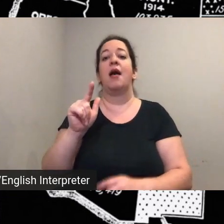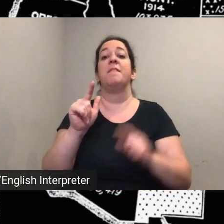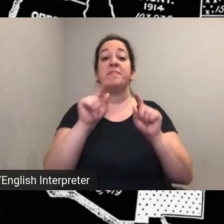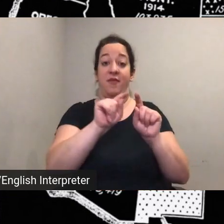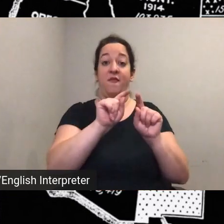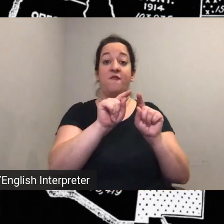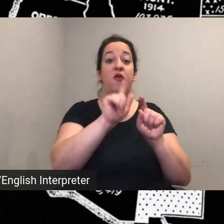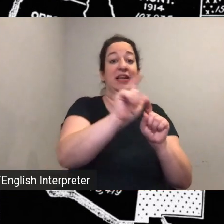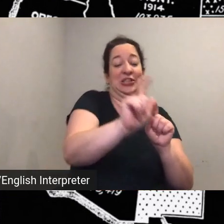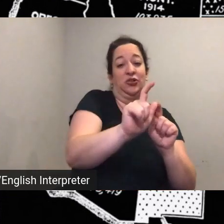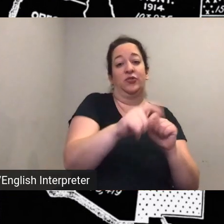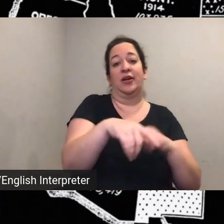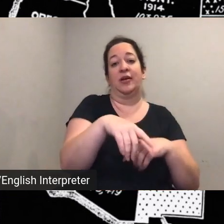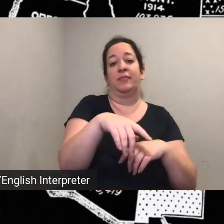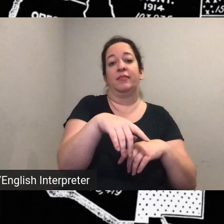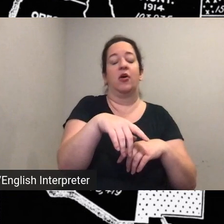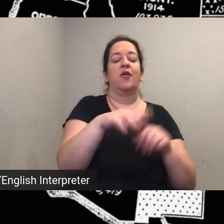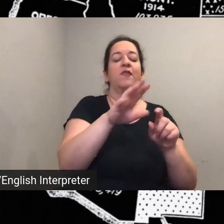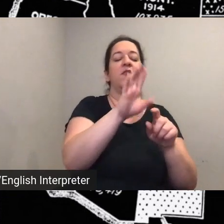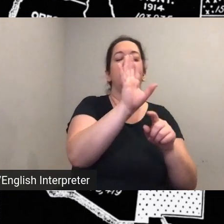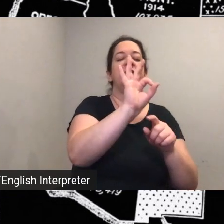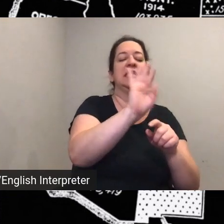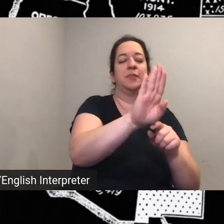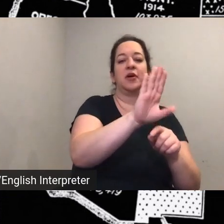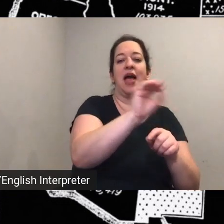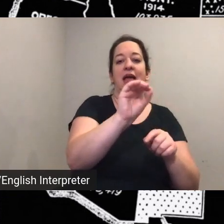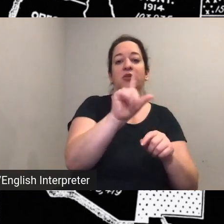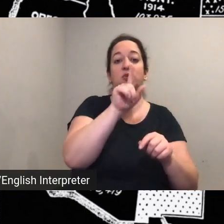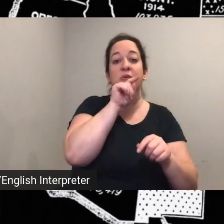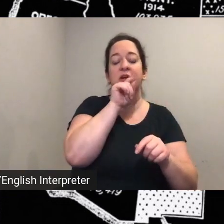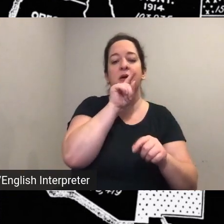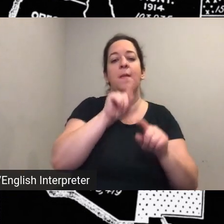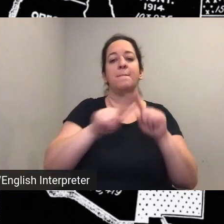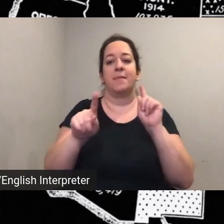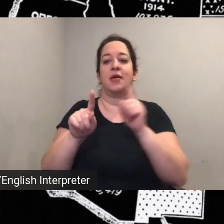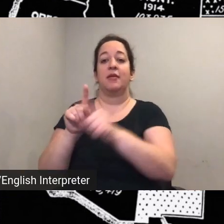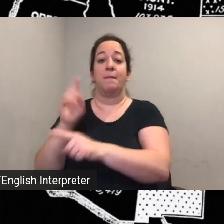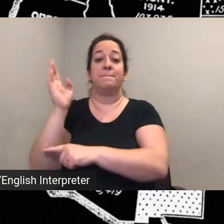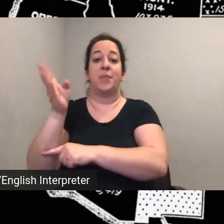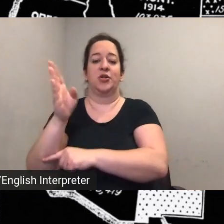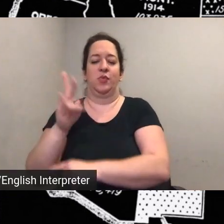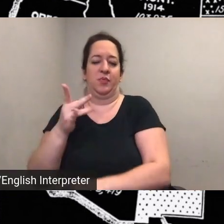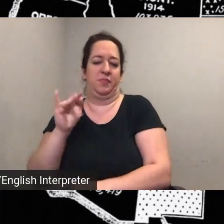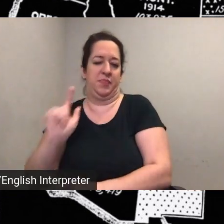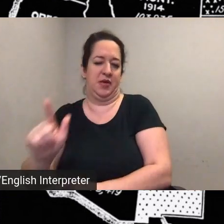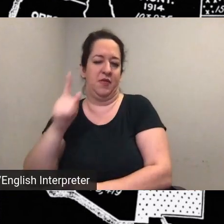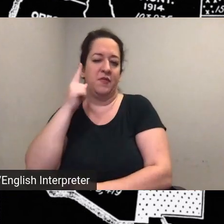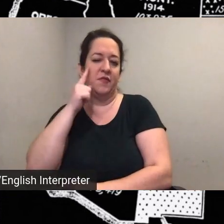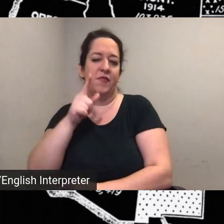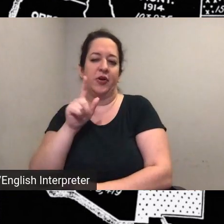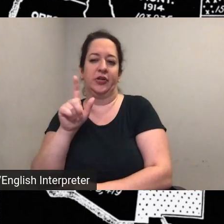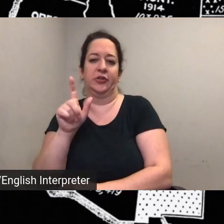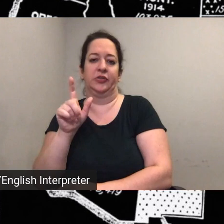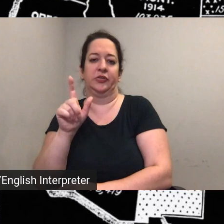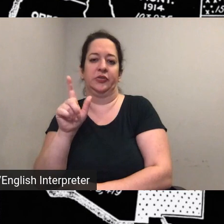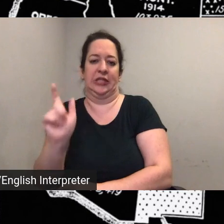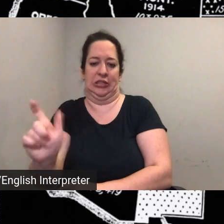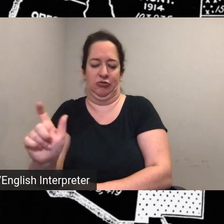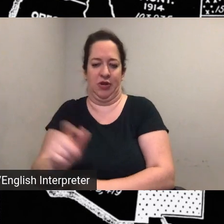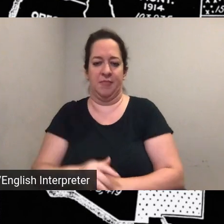so i'd like to begin this event by acknowledging with humility that the lands where the peel in baltimore are situated today